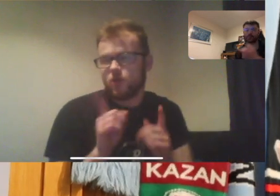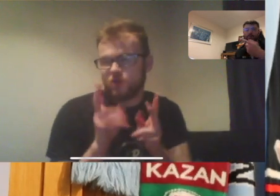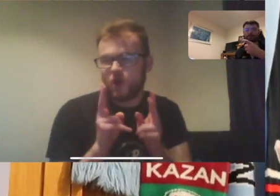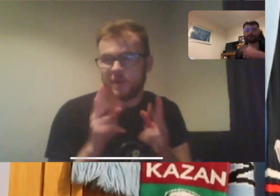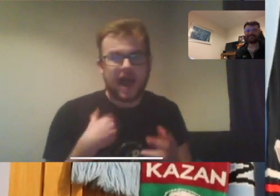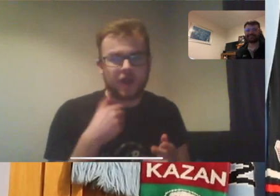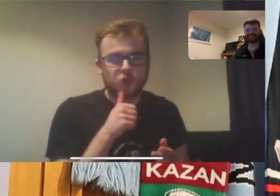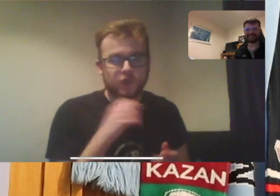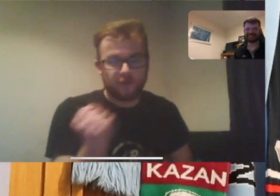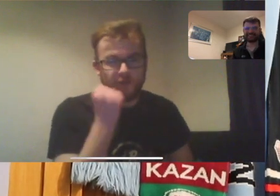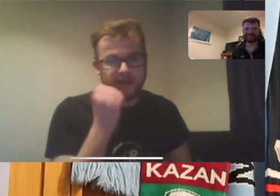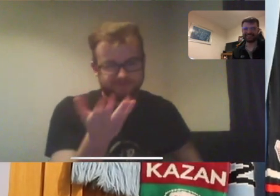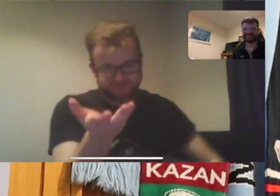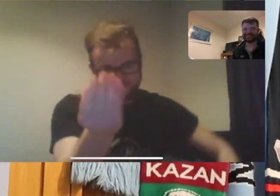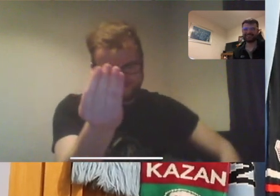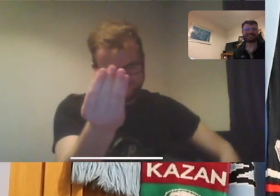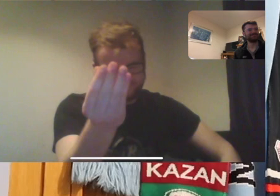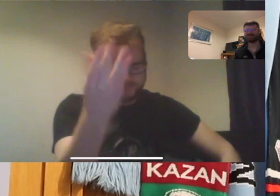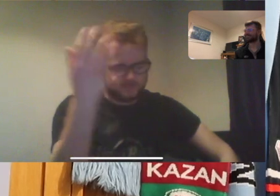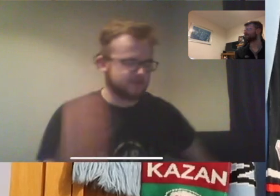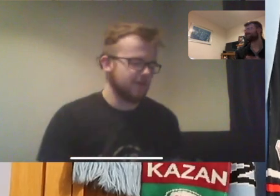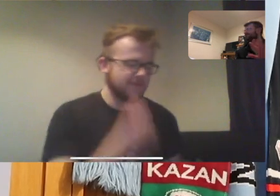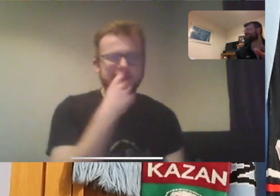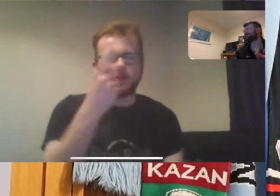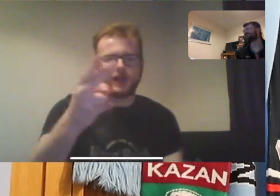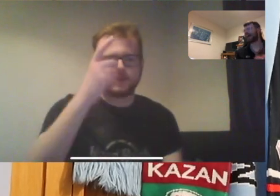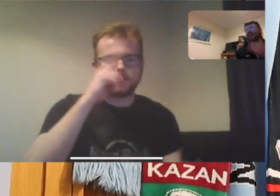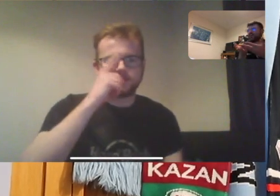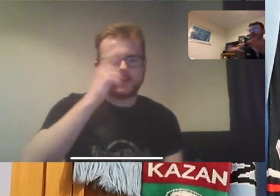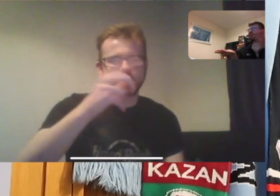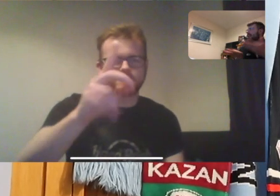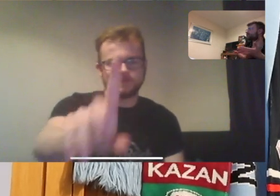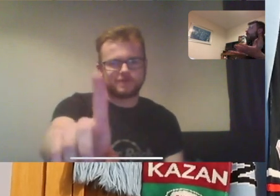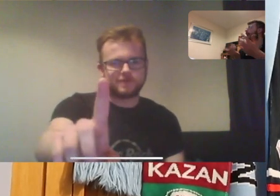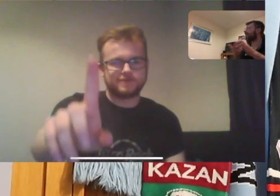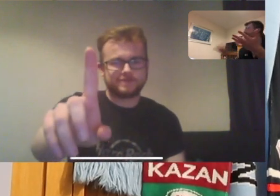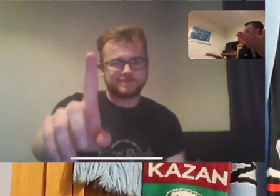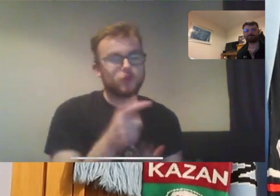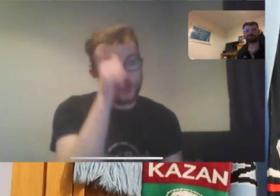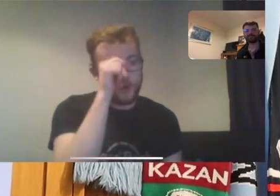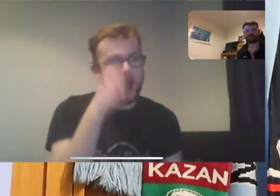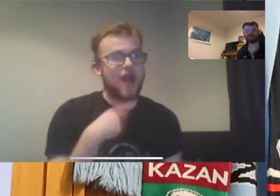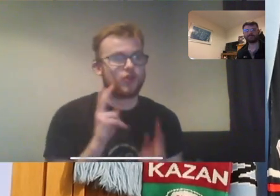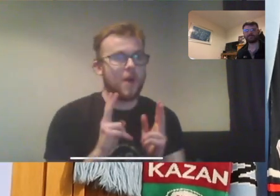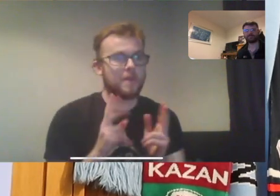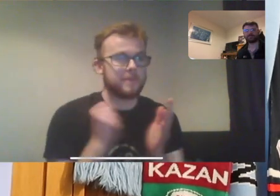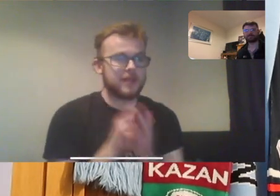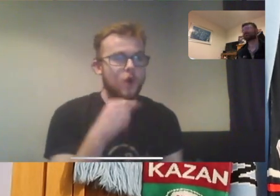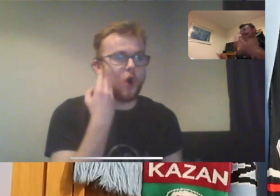Rhys: normally I usually win! Rhys: (*signs) yeah yeah Thomas: no Thomas: there's no evidence Rhys: you know I normally beat you all the time!